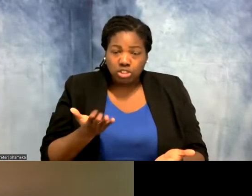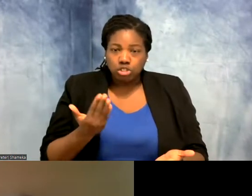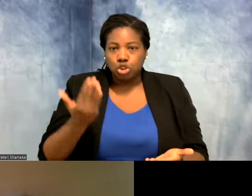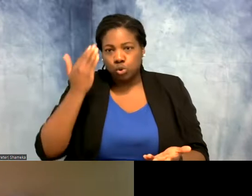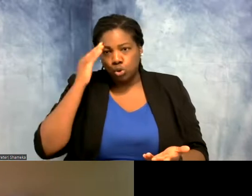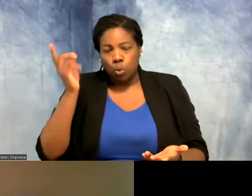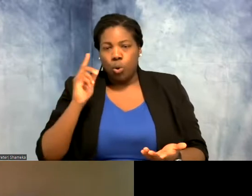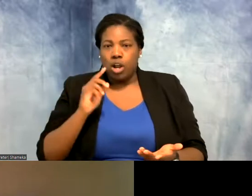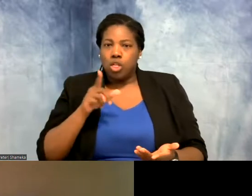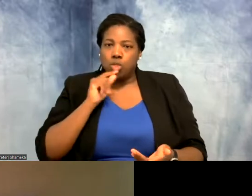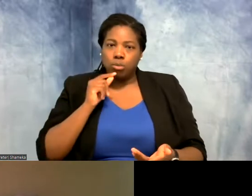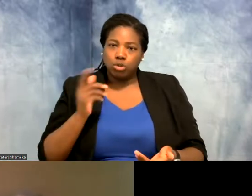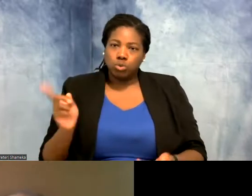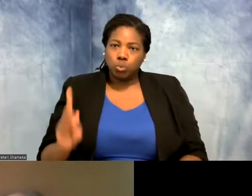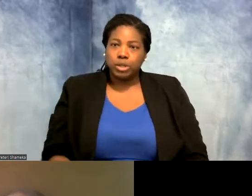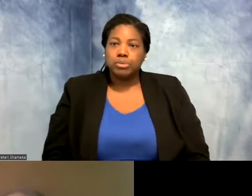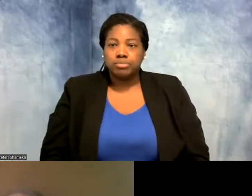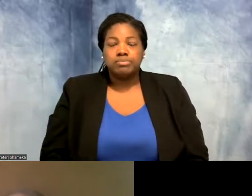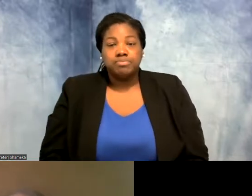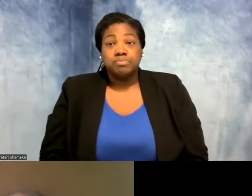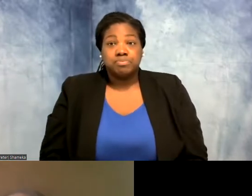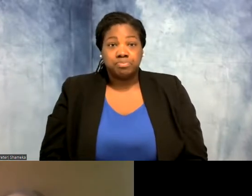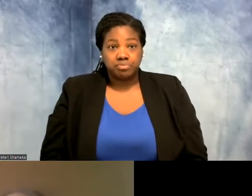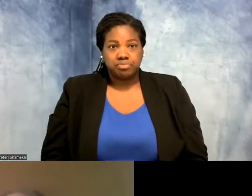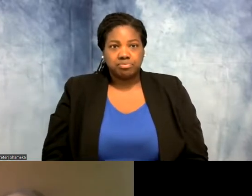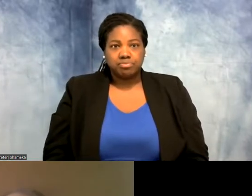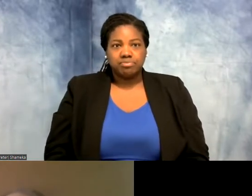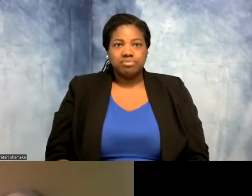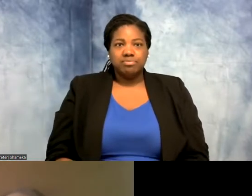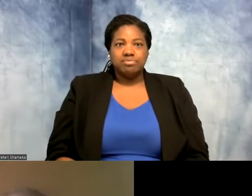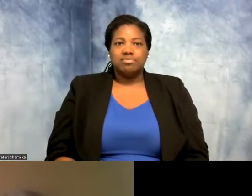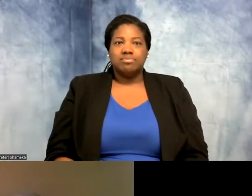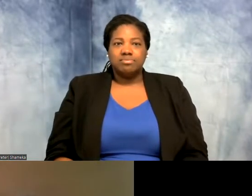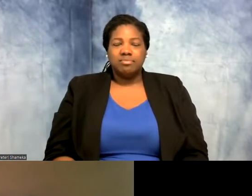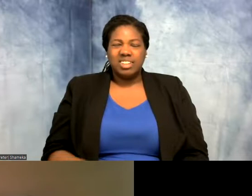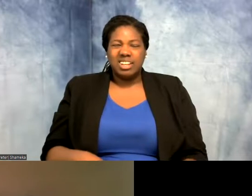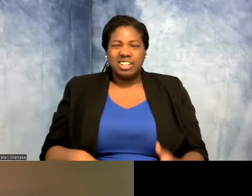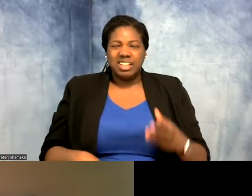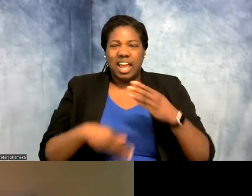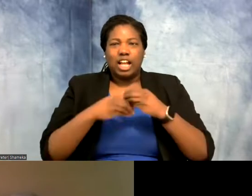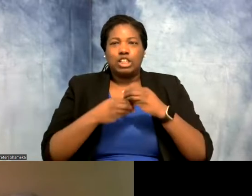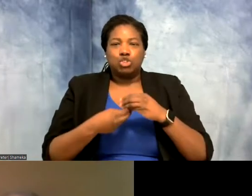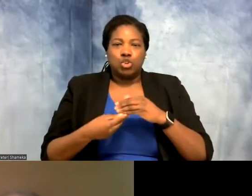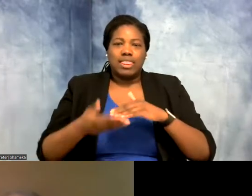doing when that location is recorded. >>Shellie: Even like another additional layer. So cool.